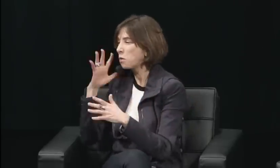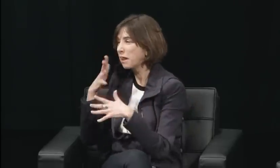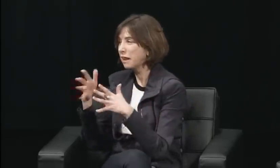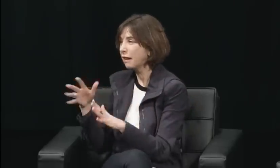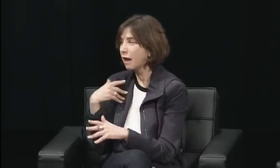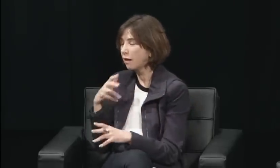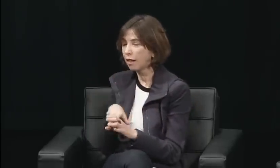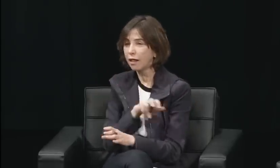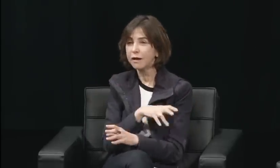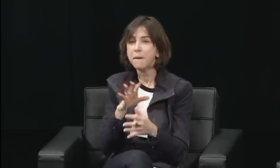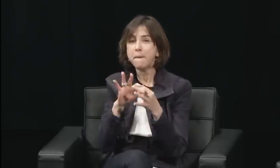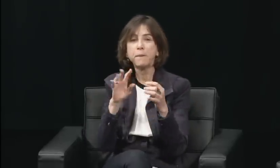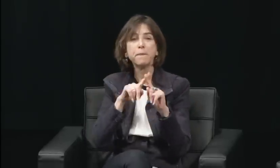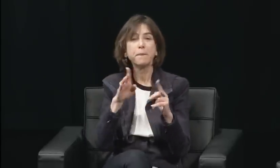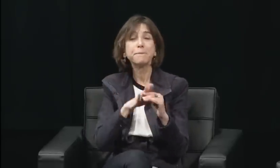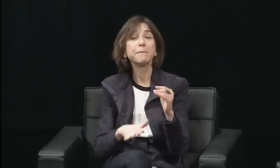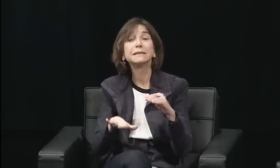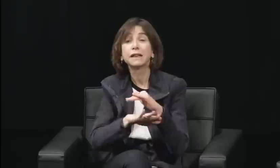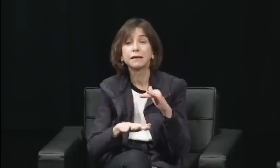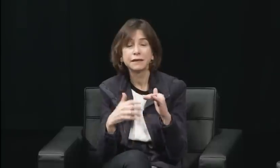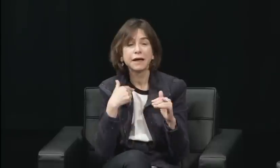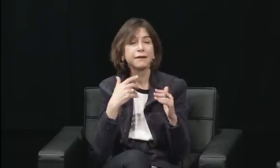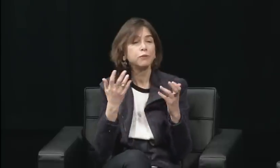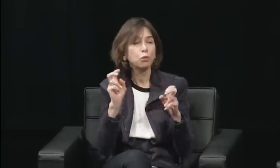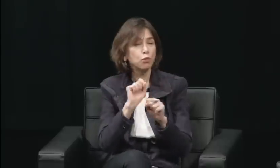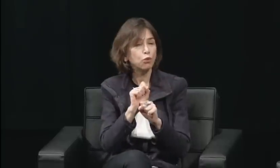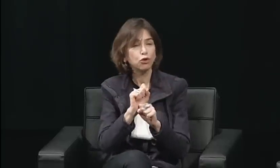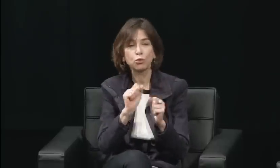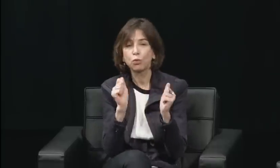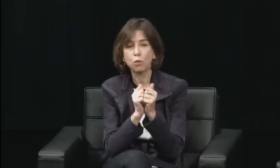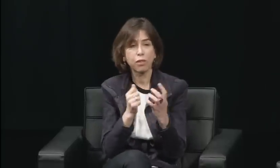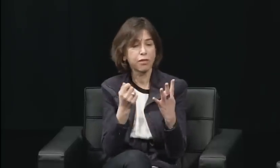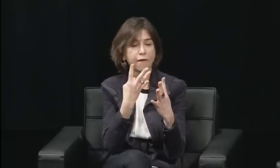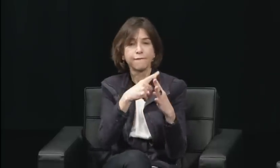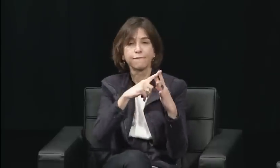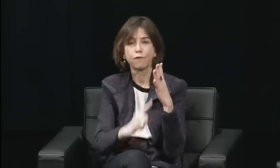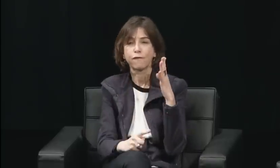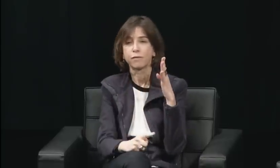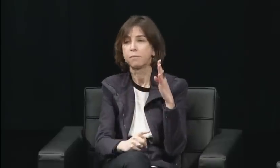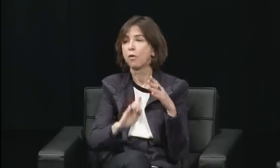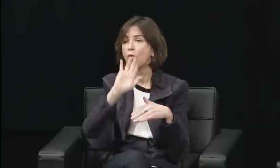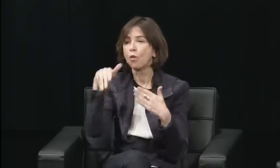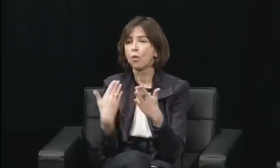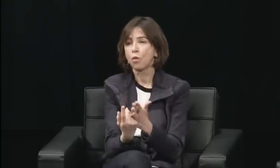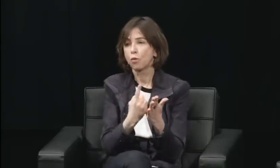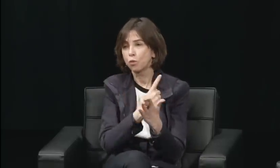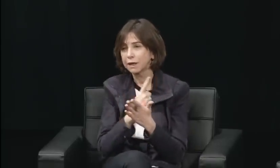and the newspapers and press descended upon the campus and started to ask people questions,